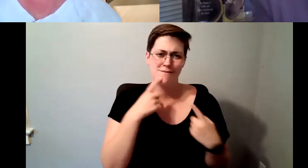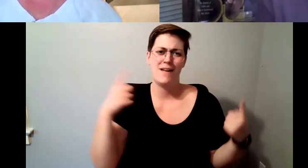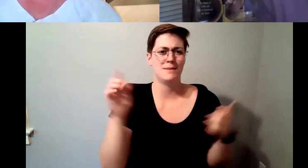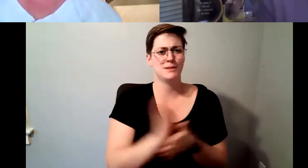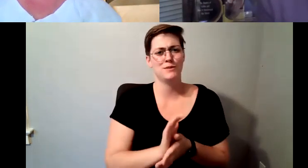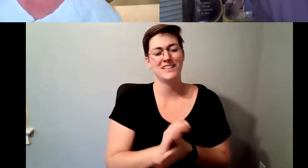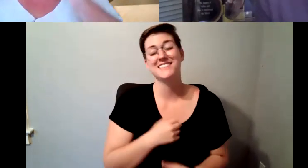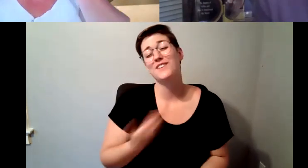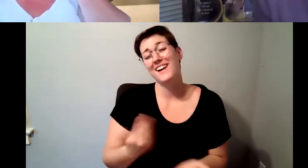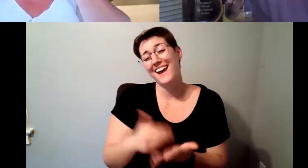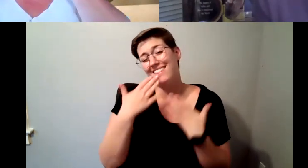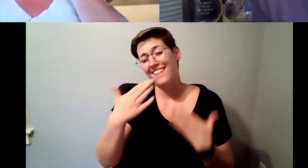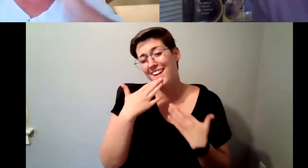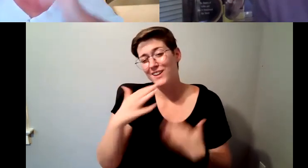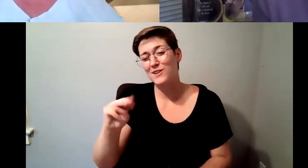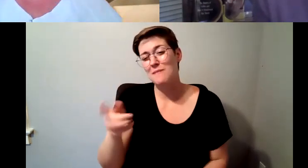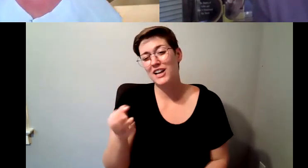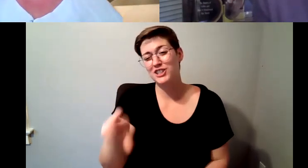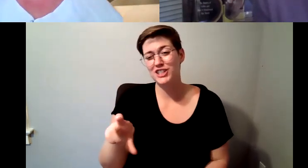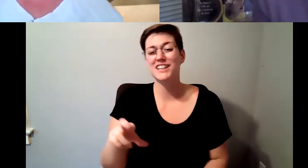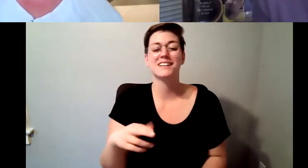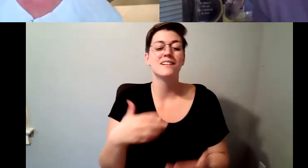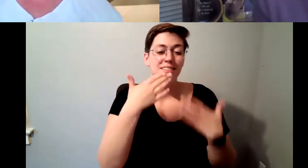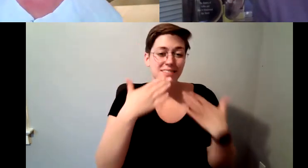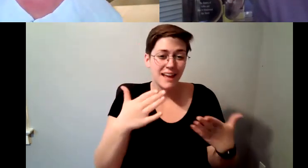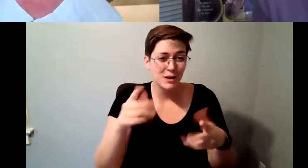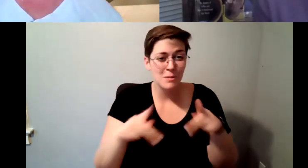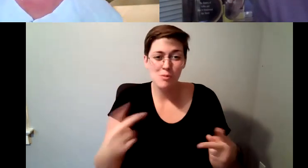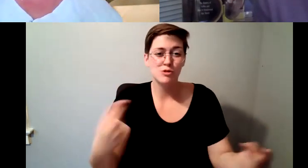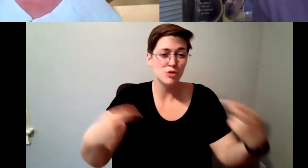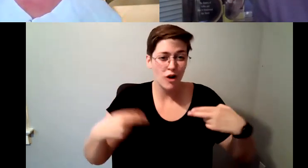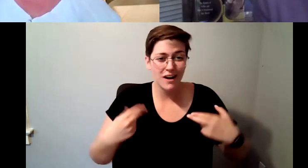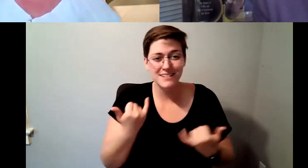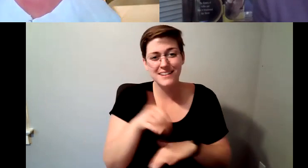Kelly Redder: Kelly guest joining us this evening do let us know what you thought of